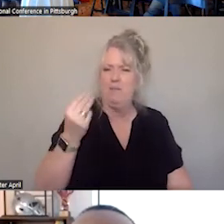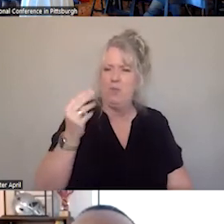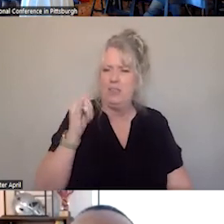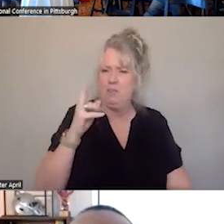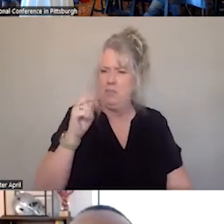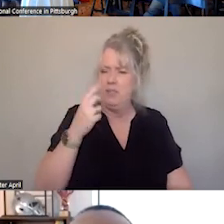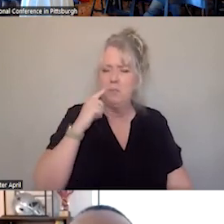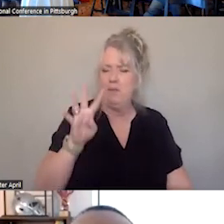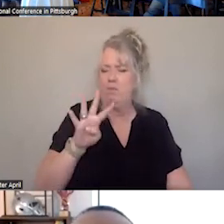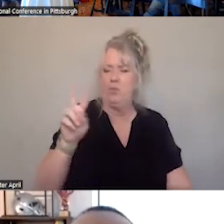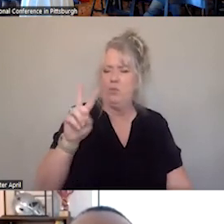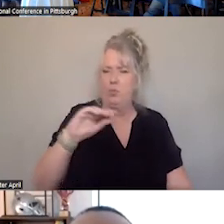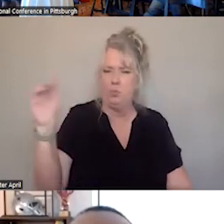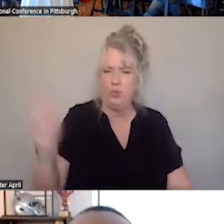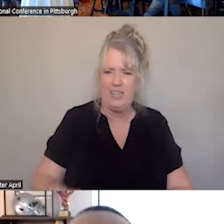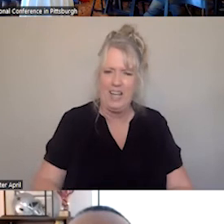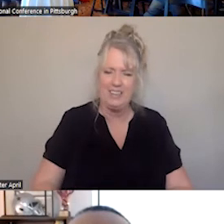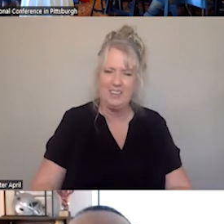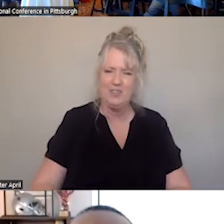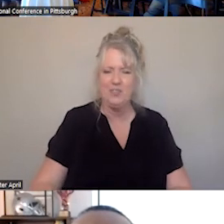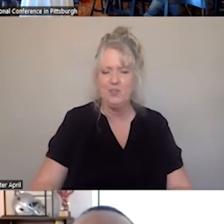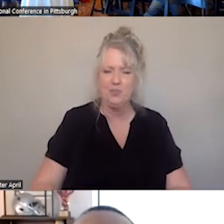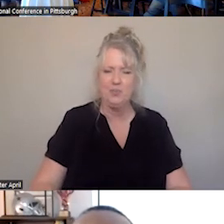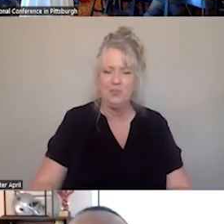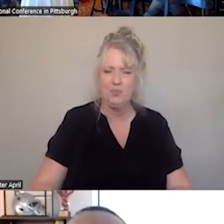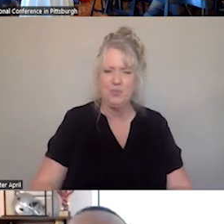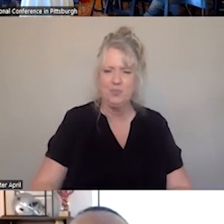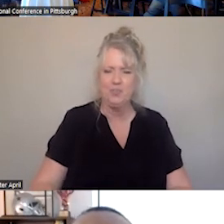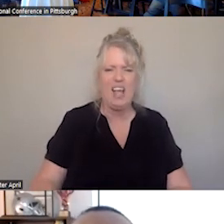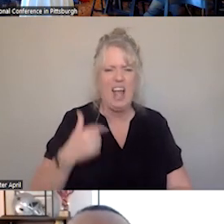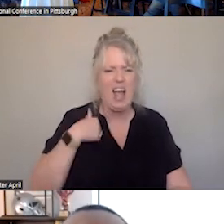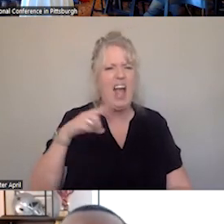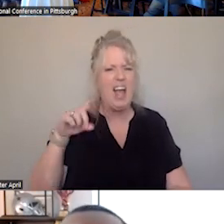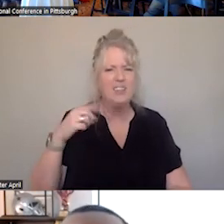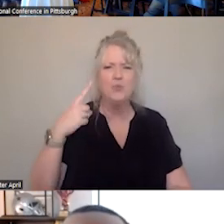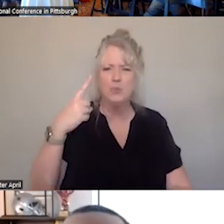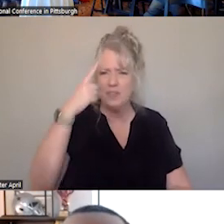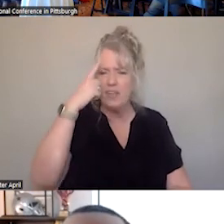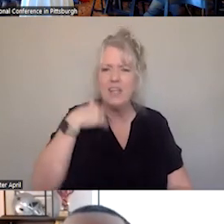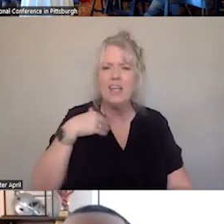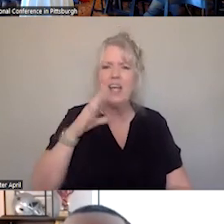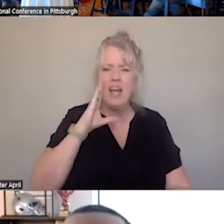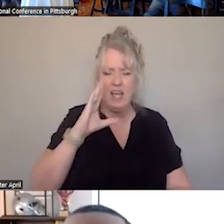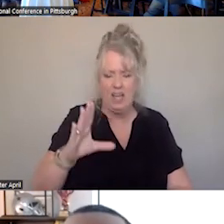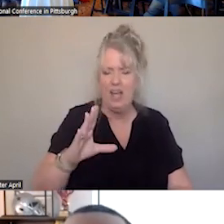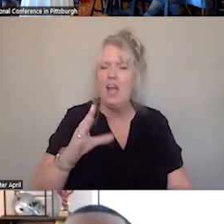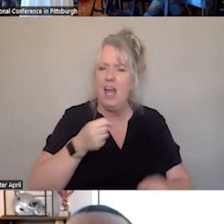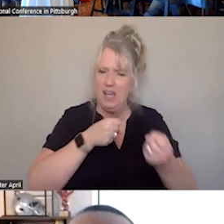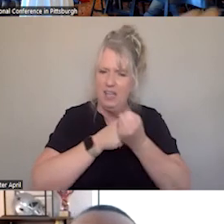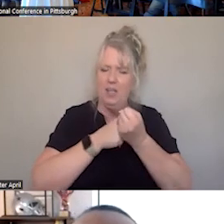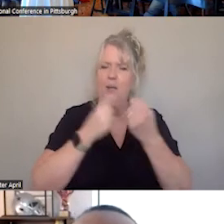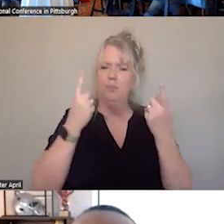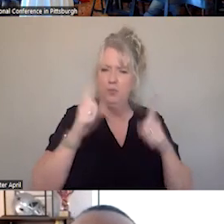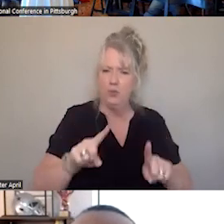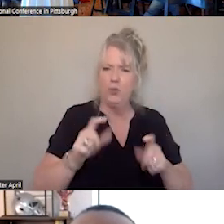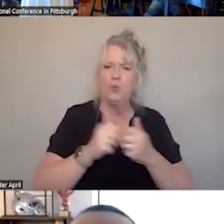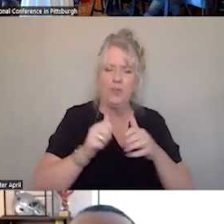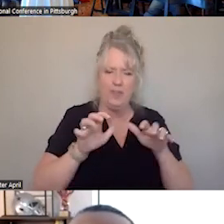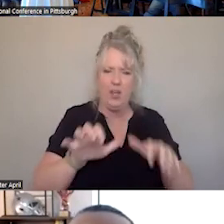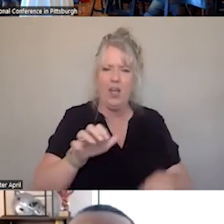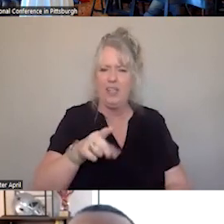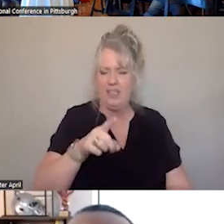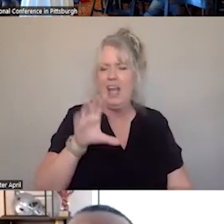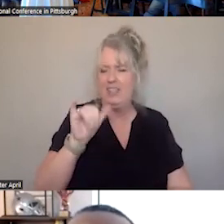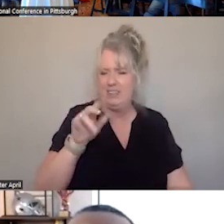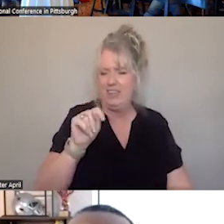I DO THINK THAT I AM GOING TO CONCUR WITH WITH THE AUDIENCE. AT CET, WHO I THINK